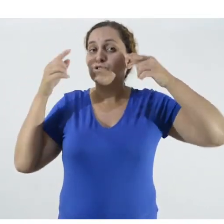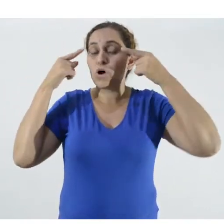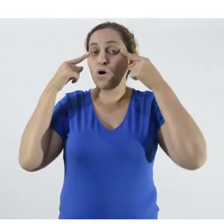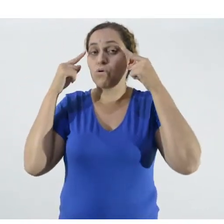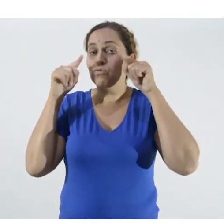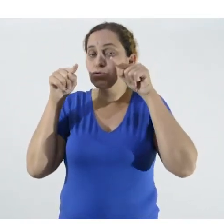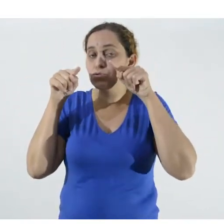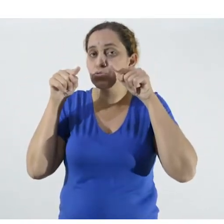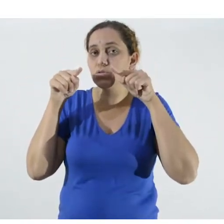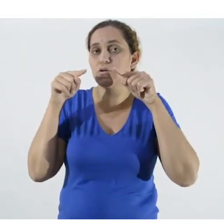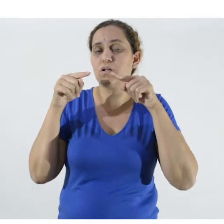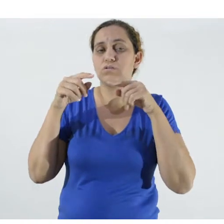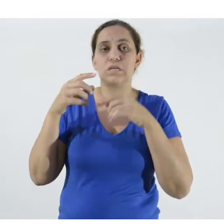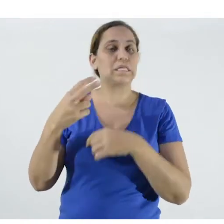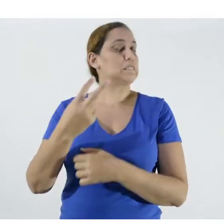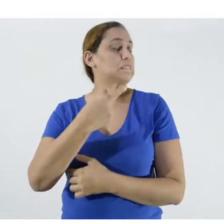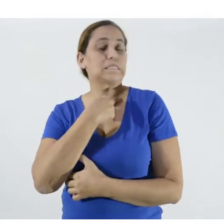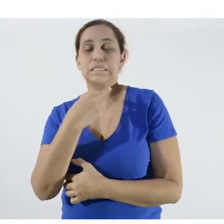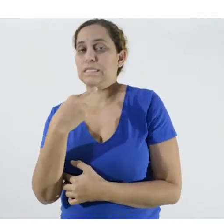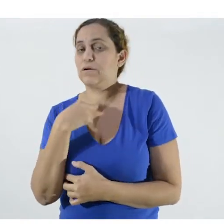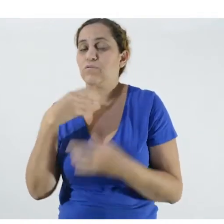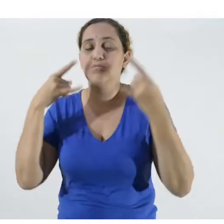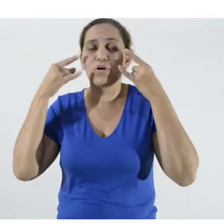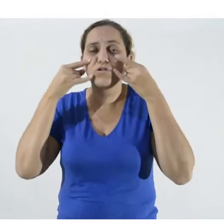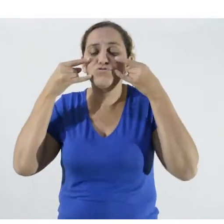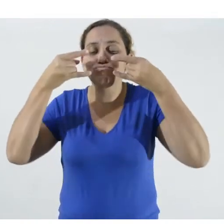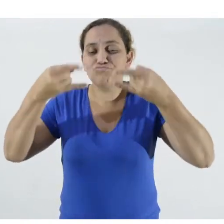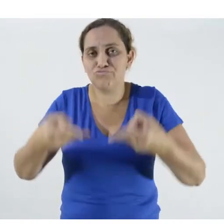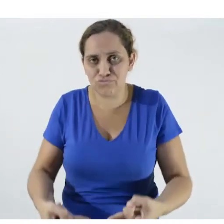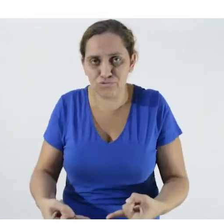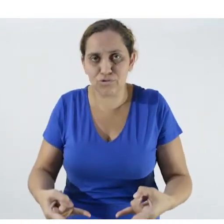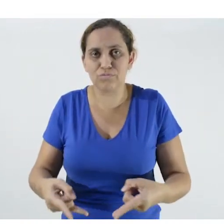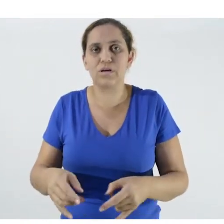out. There is no way we can take off the mask. Only when we go